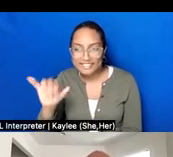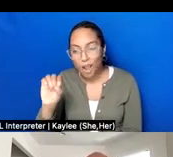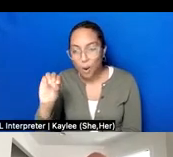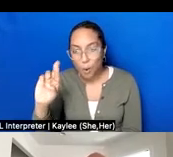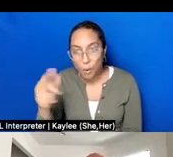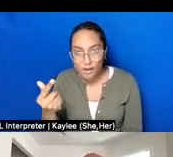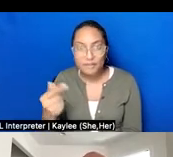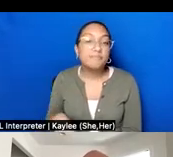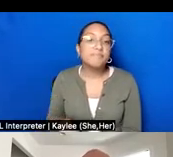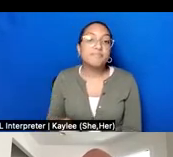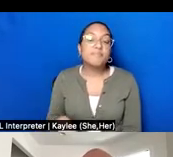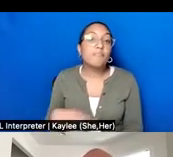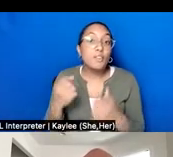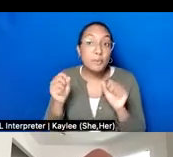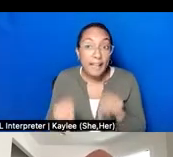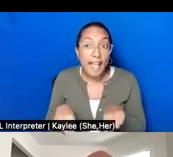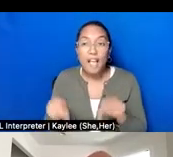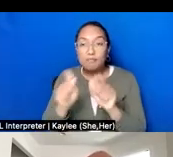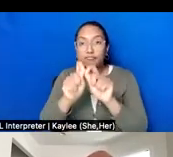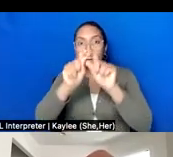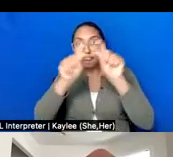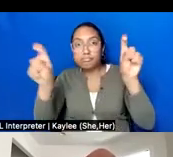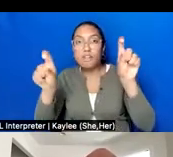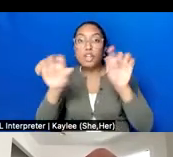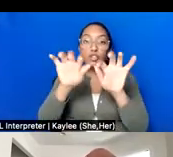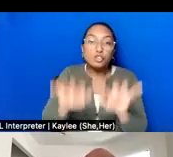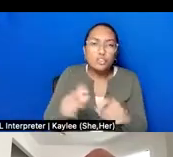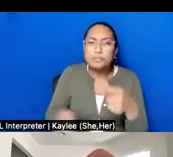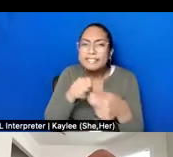you would get Bedford-Stuyvesant stories from Muslims, you would get Bedford-Stuyvesant